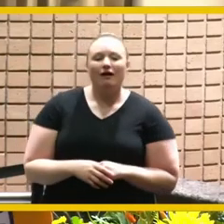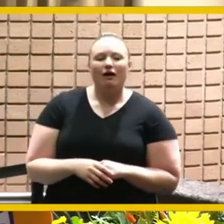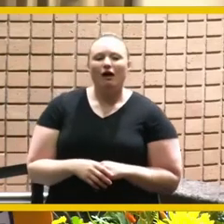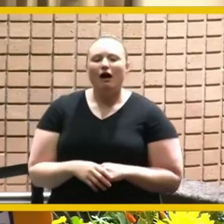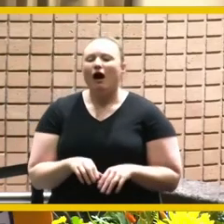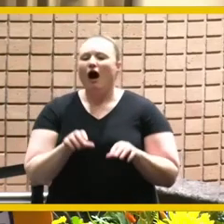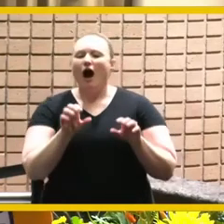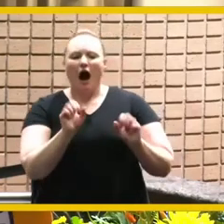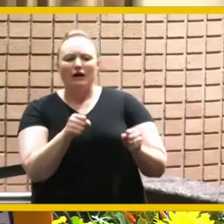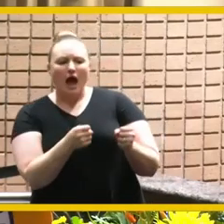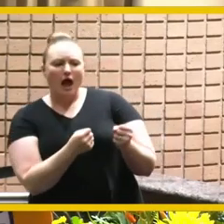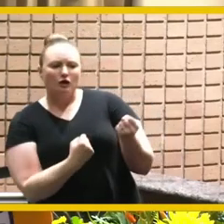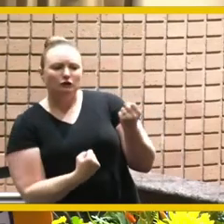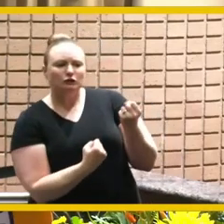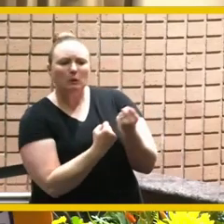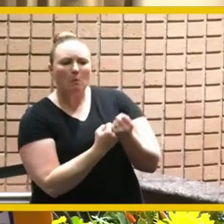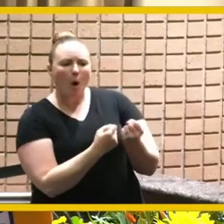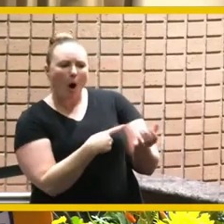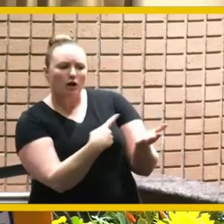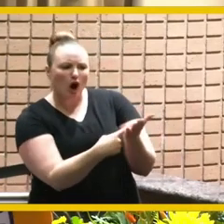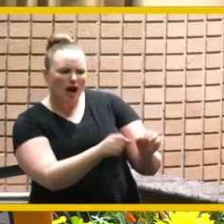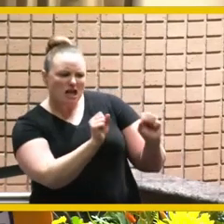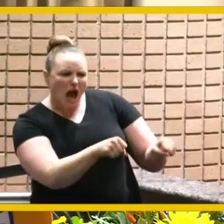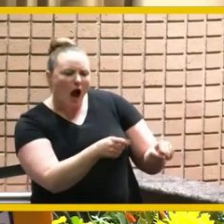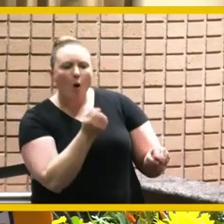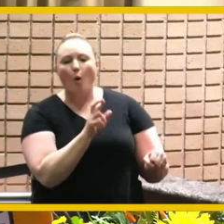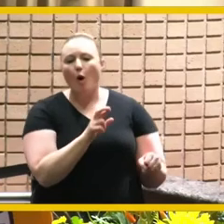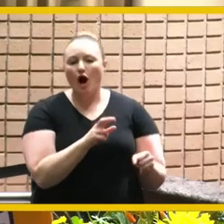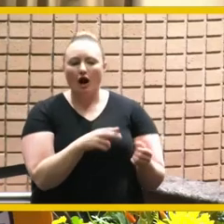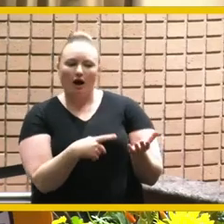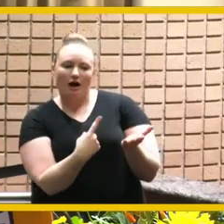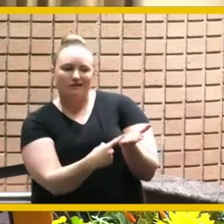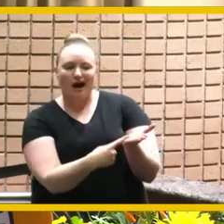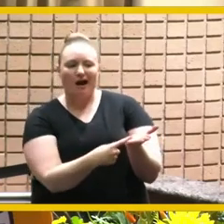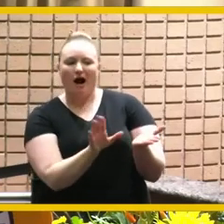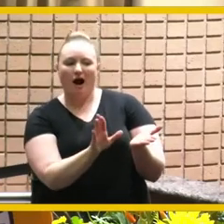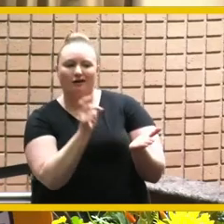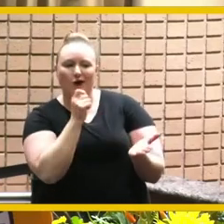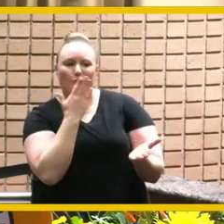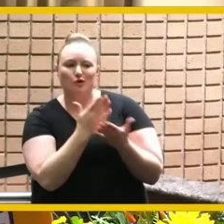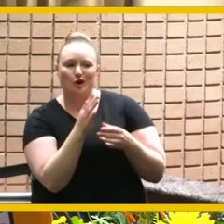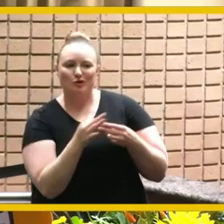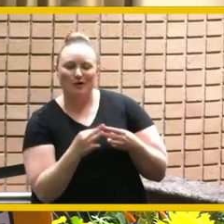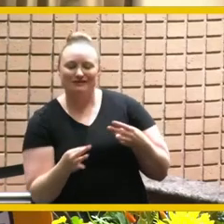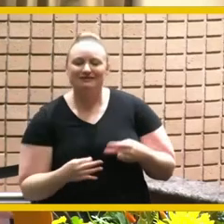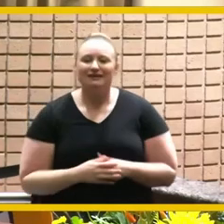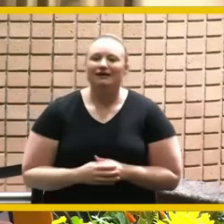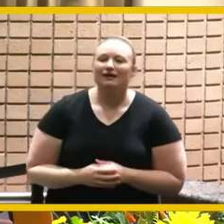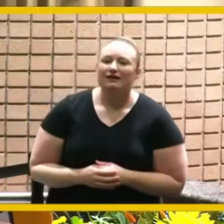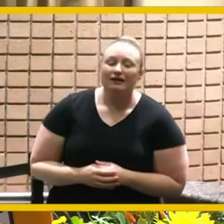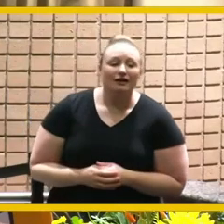talk you out of it well i can say i'm glad that you were talked into it or you committed to it um